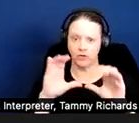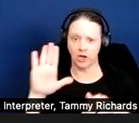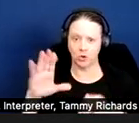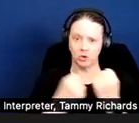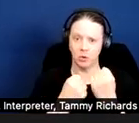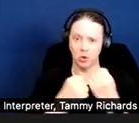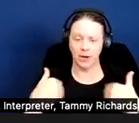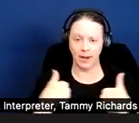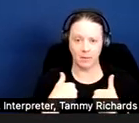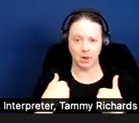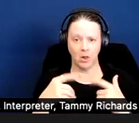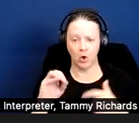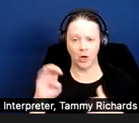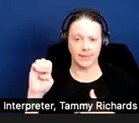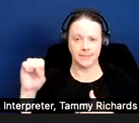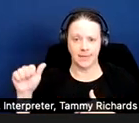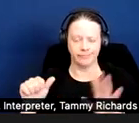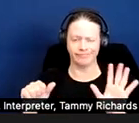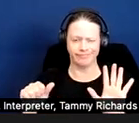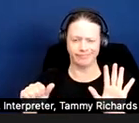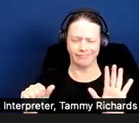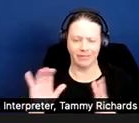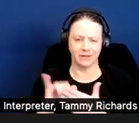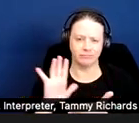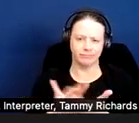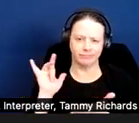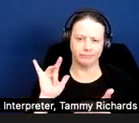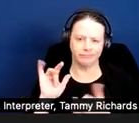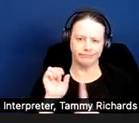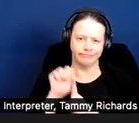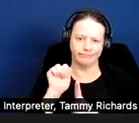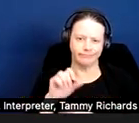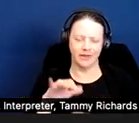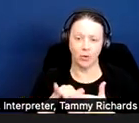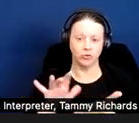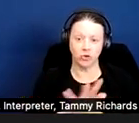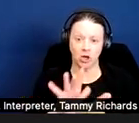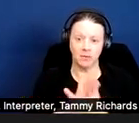or an emotional support animal and those kind of documents don't have any legal weight.